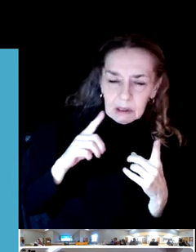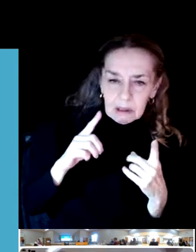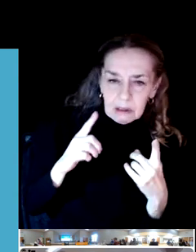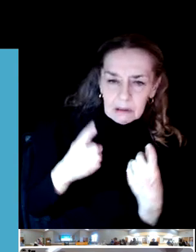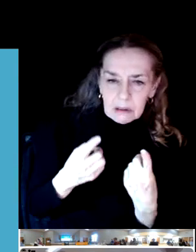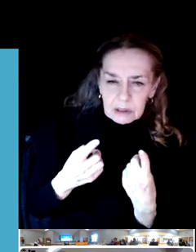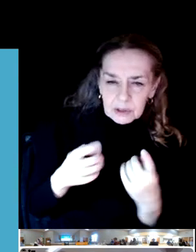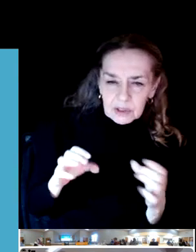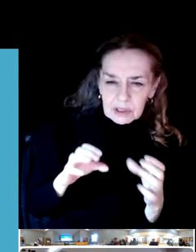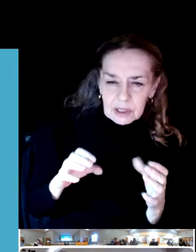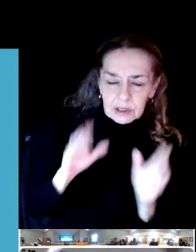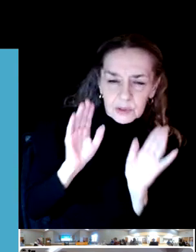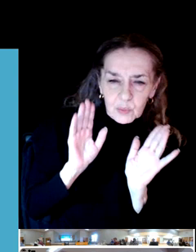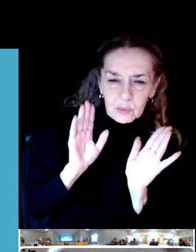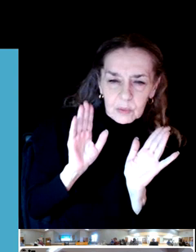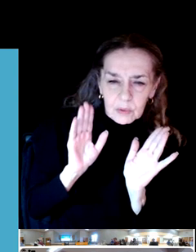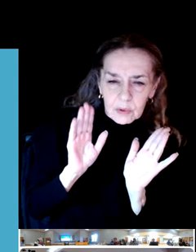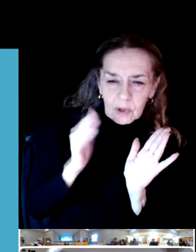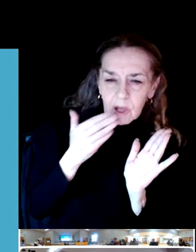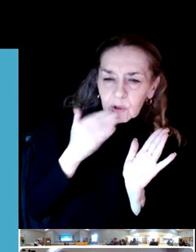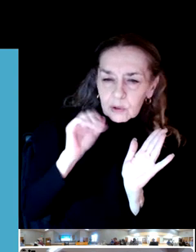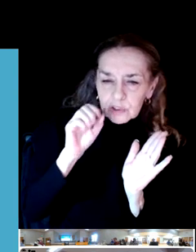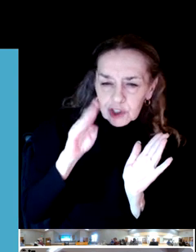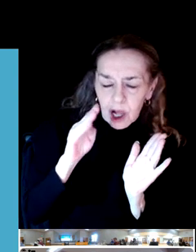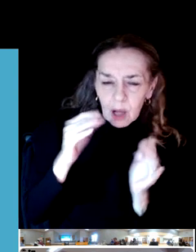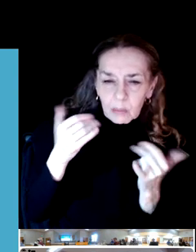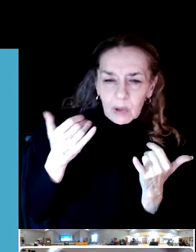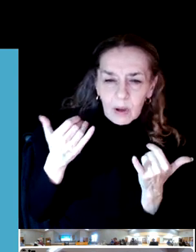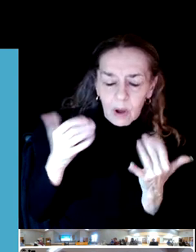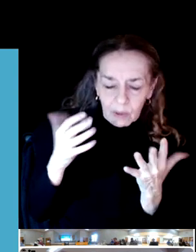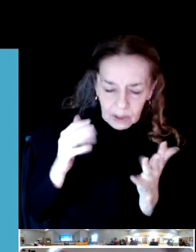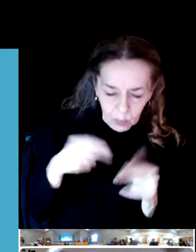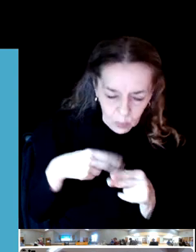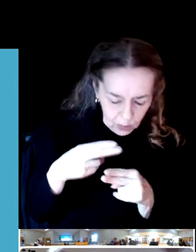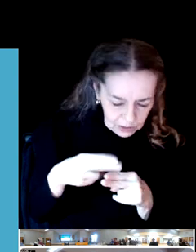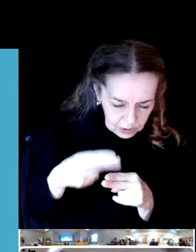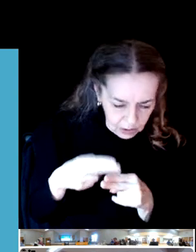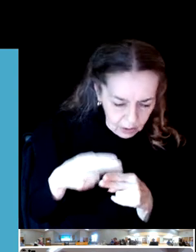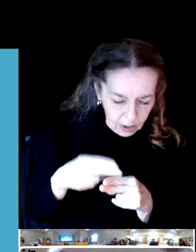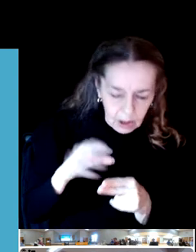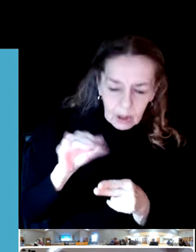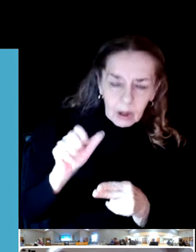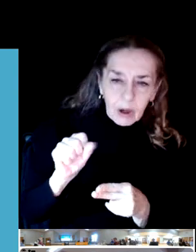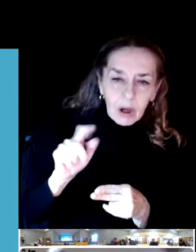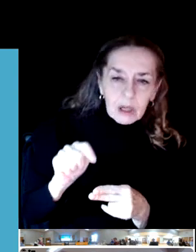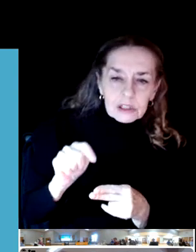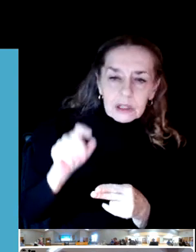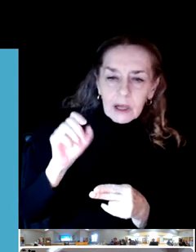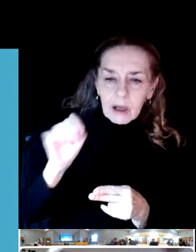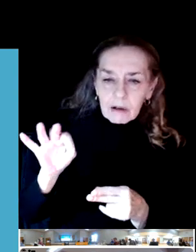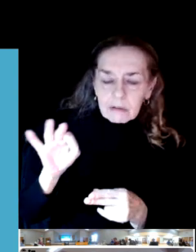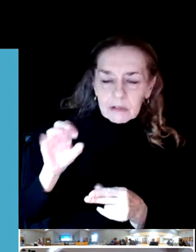their fees based on a what's called a cost of service or resource allocation setting